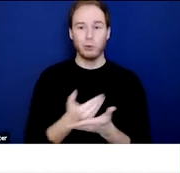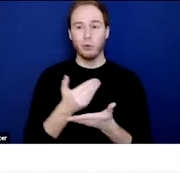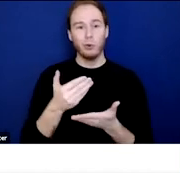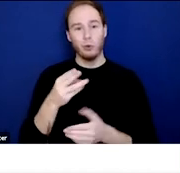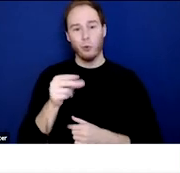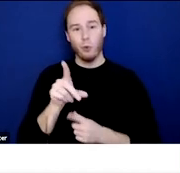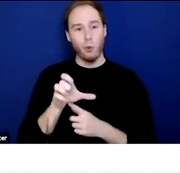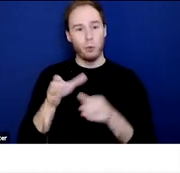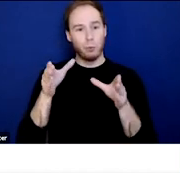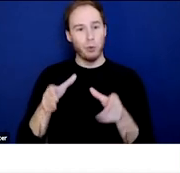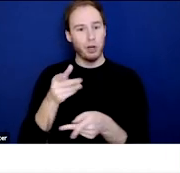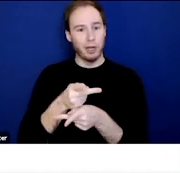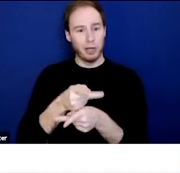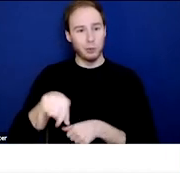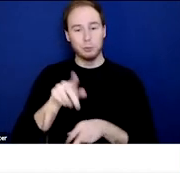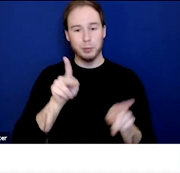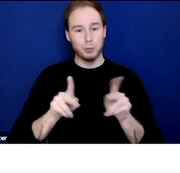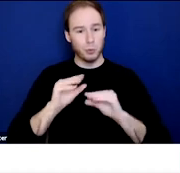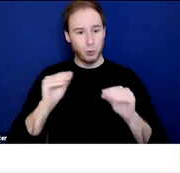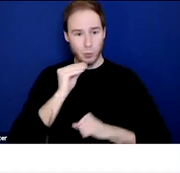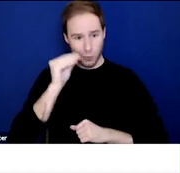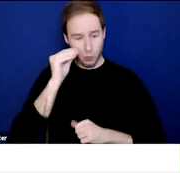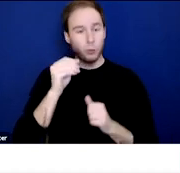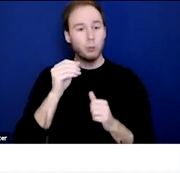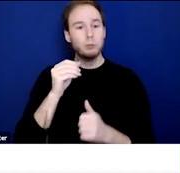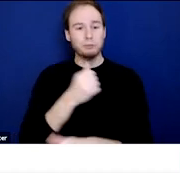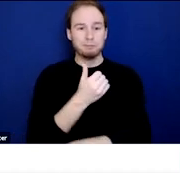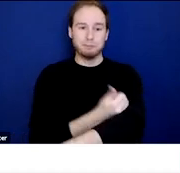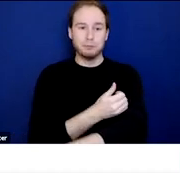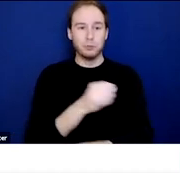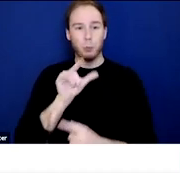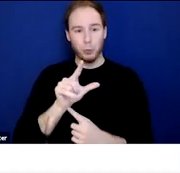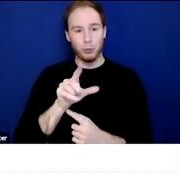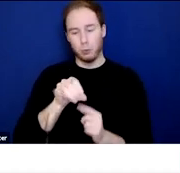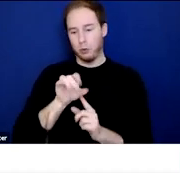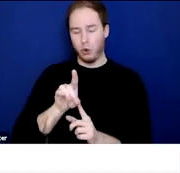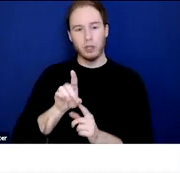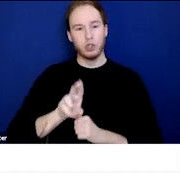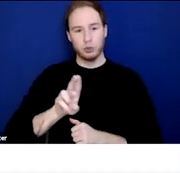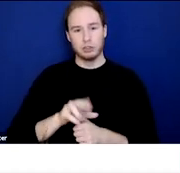for People Experiencing Homelessness and Opioid Use Disorder Toolkit, Part One,